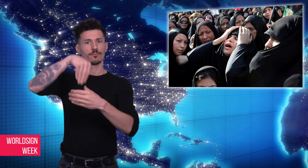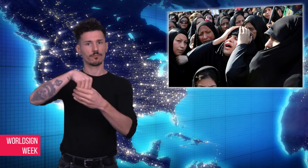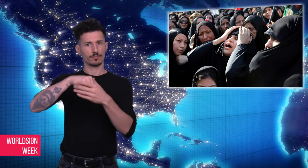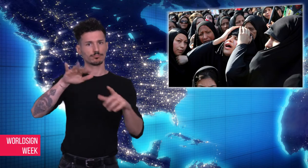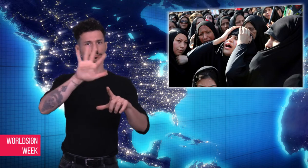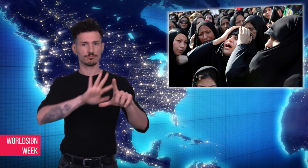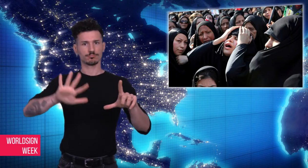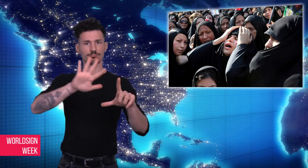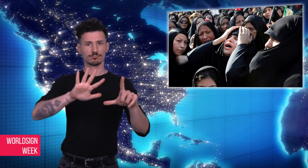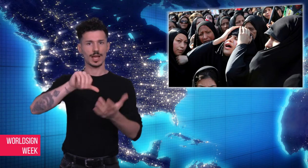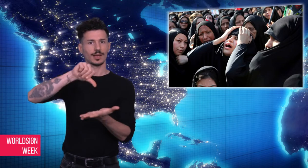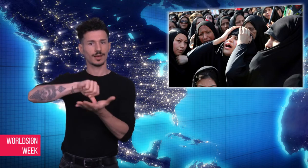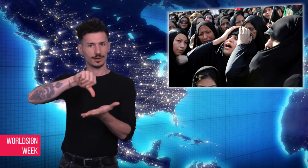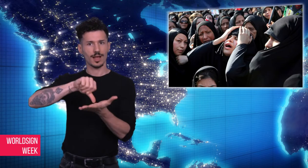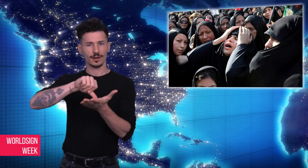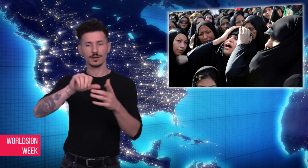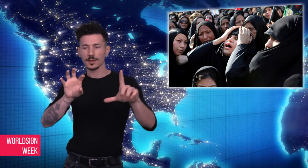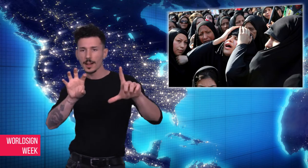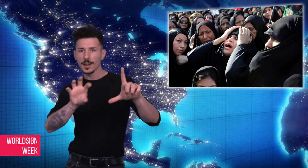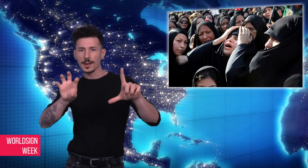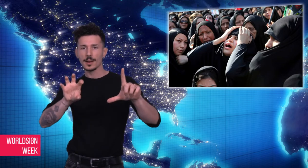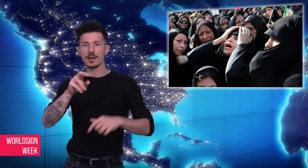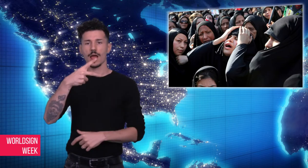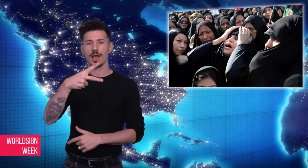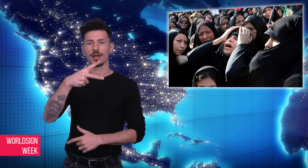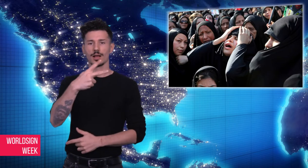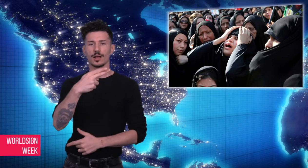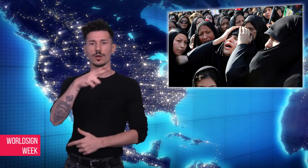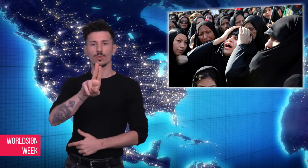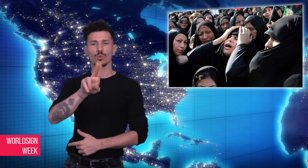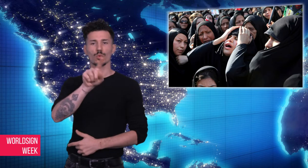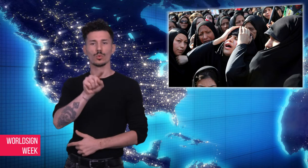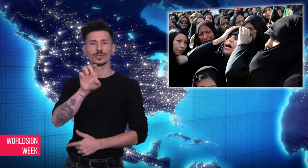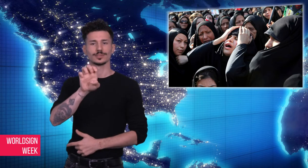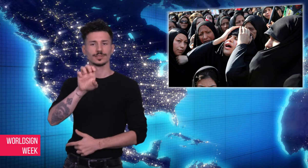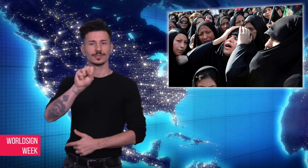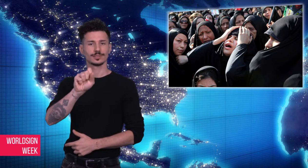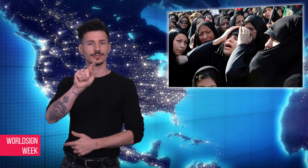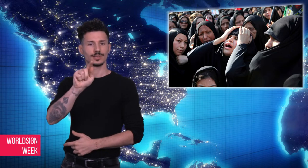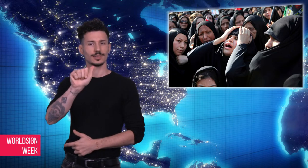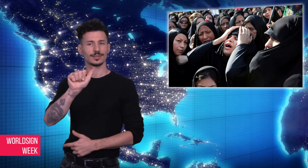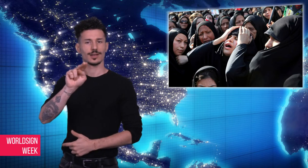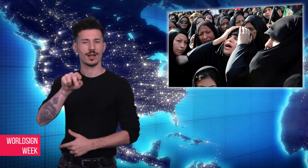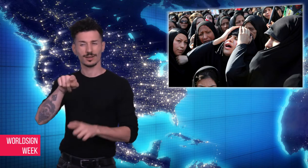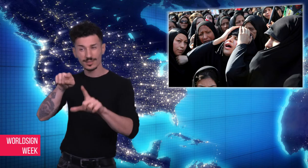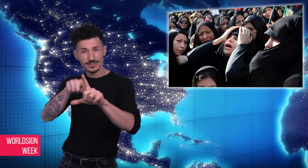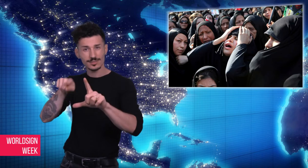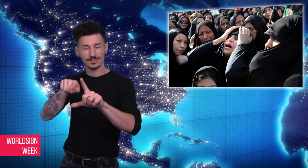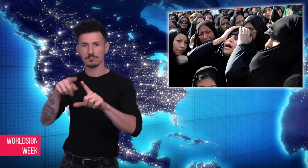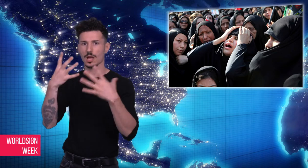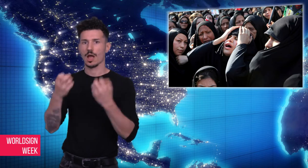who reside in the oil rich province of Khuzestan and had